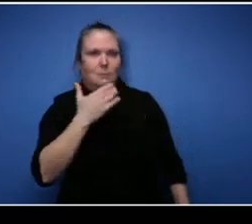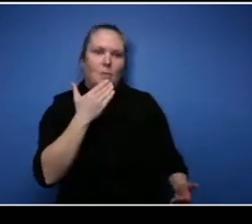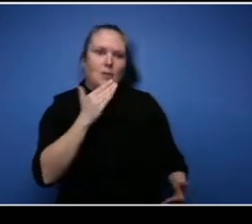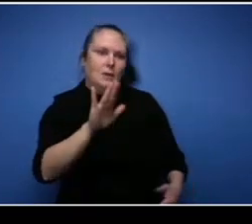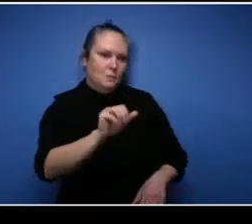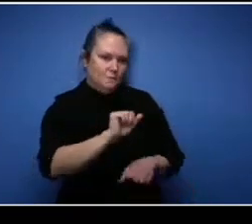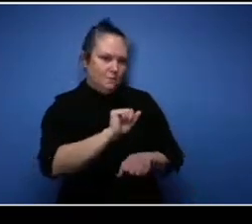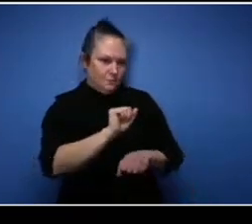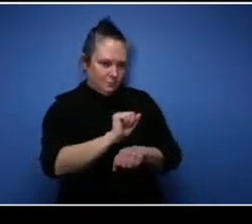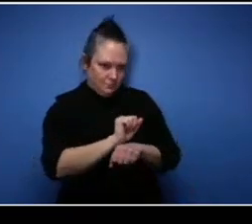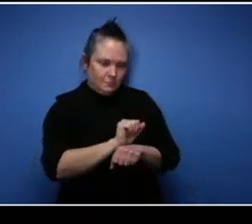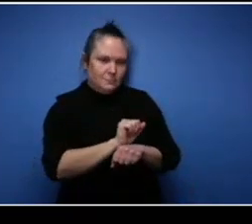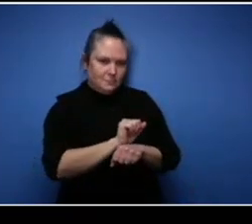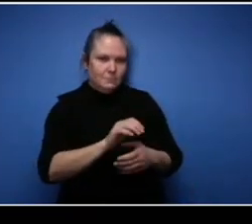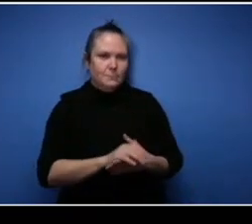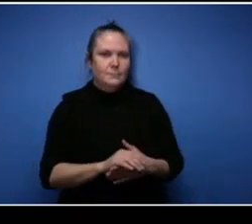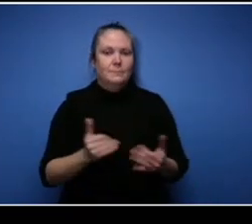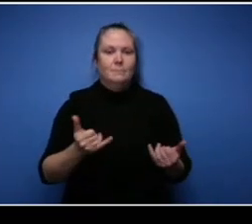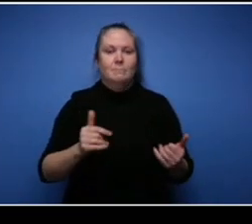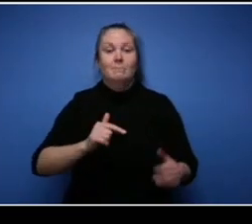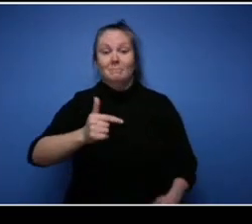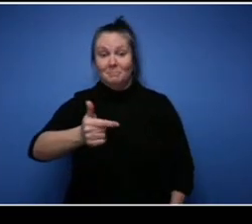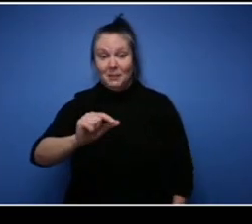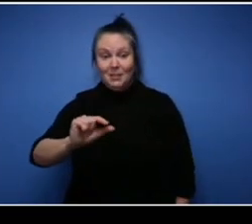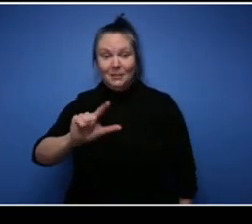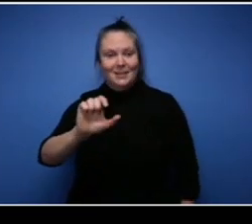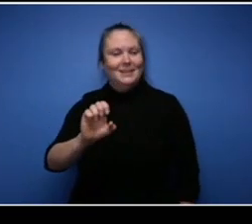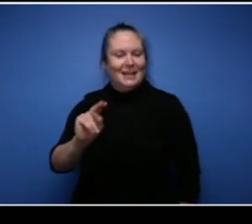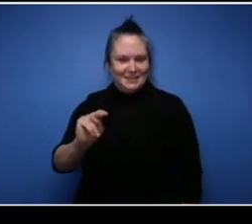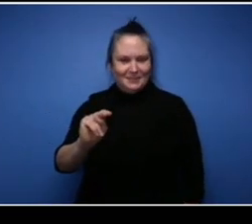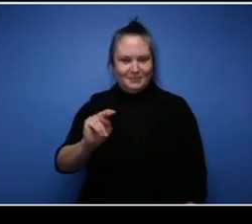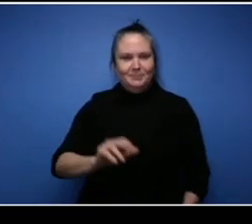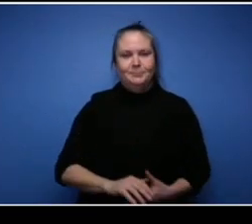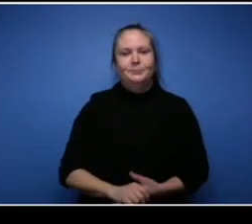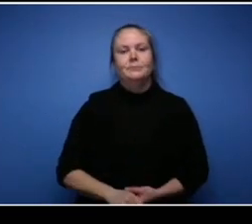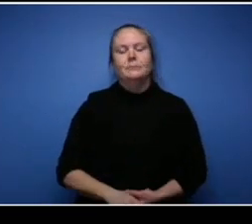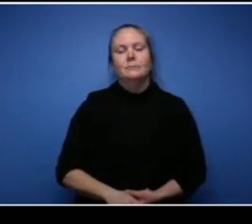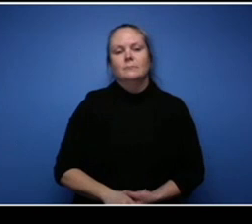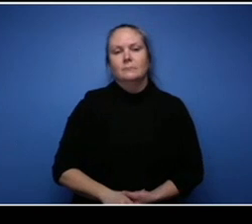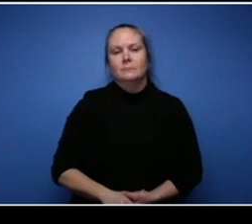I have is for Glenn. Glenn how do you find balance between running your own business